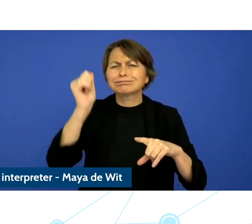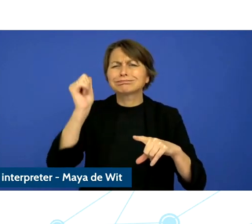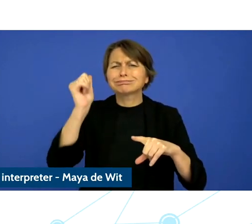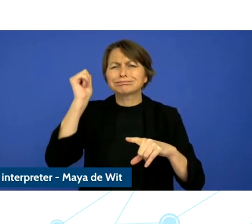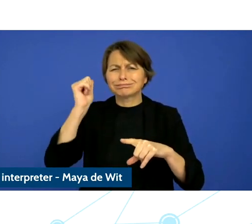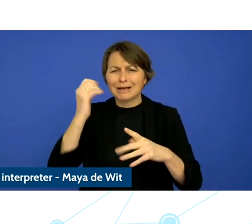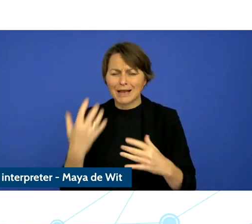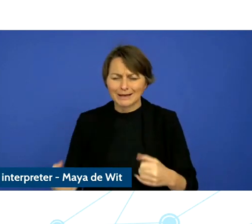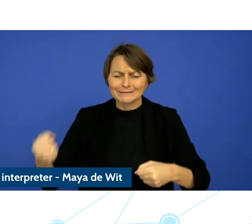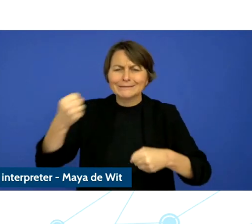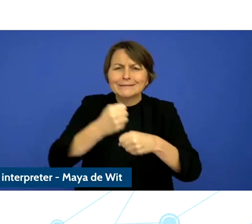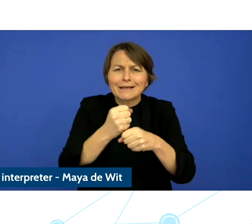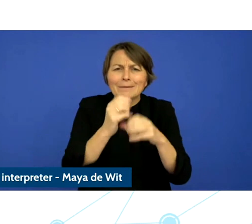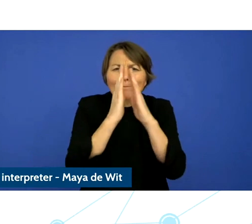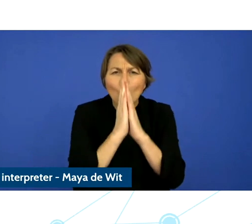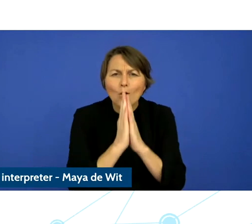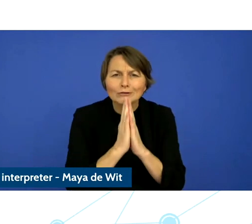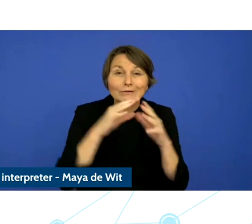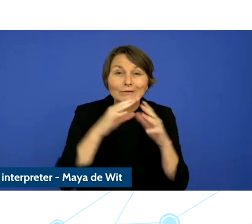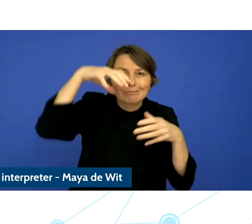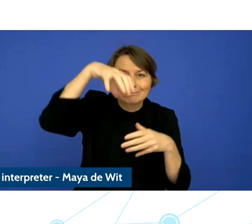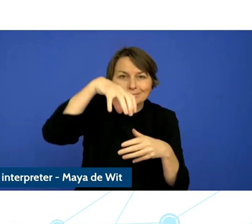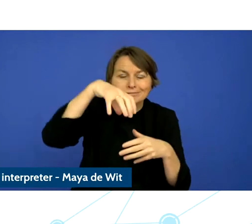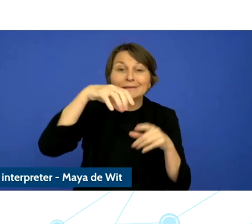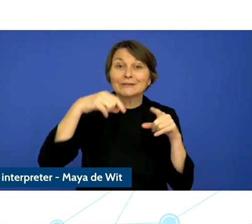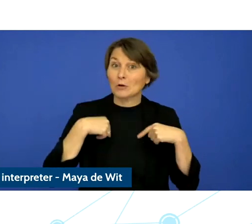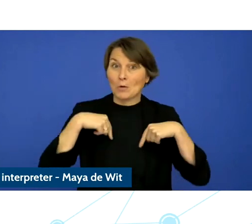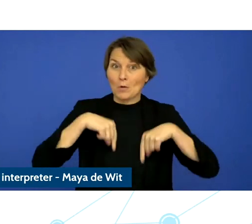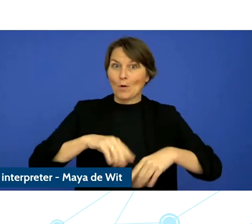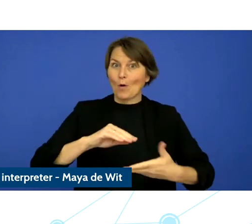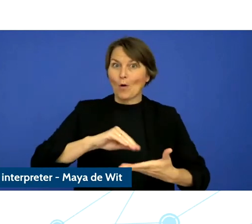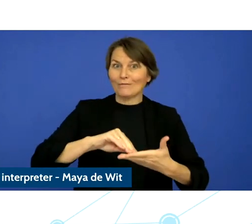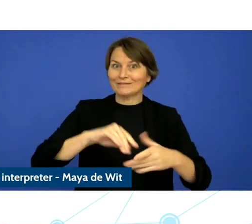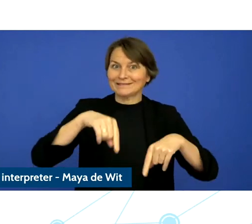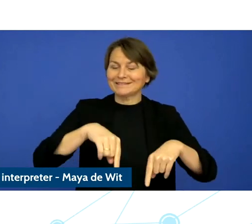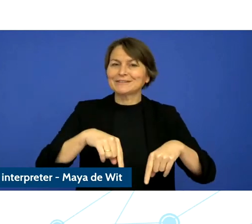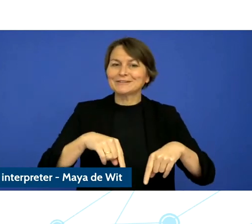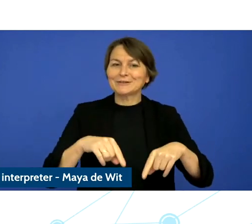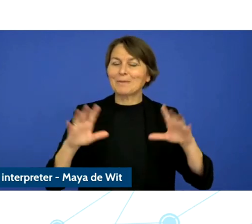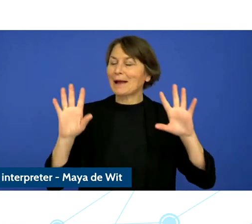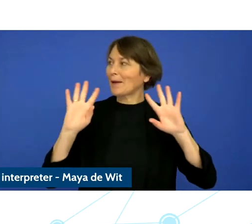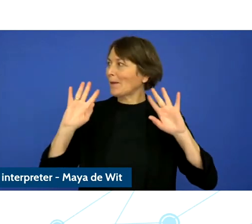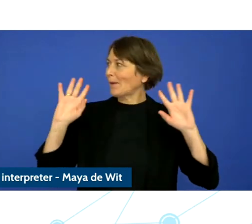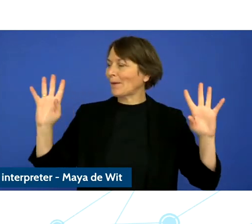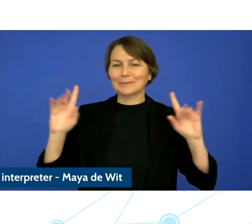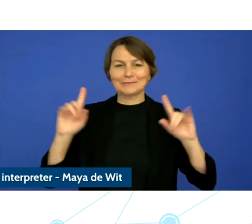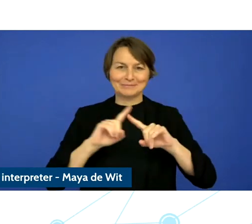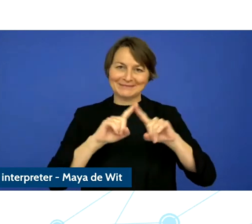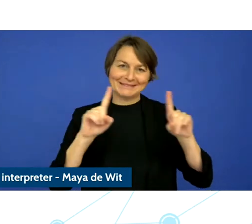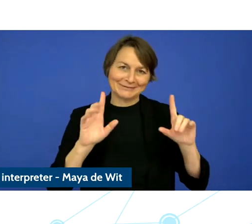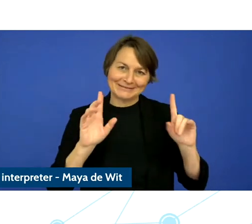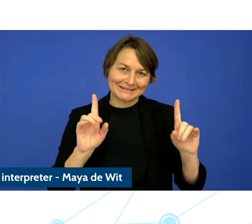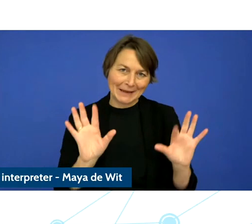office and that is also why my background is not particularly fancy today.